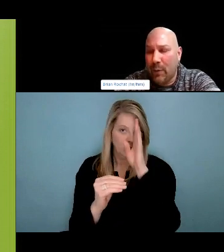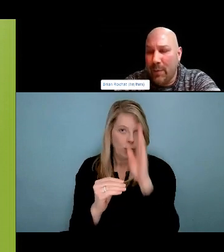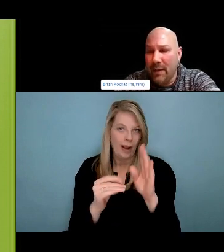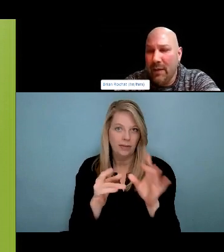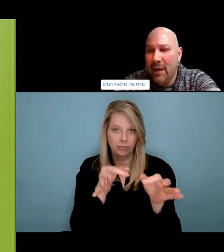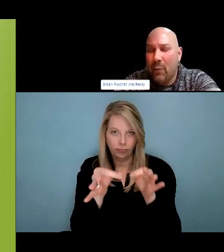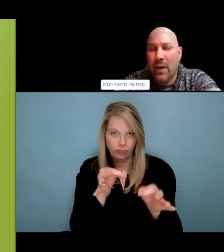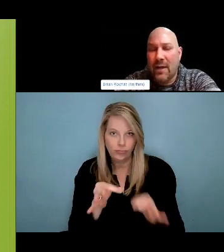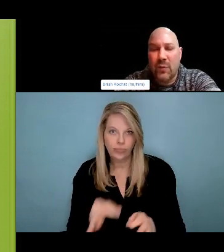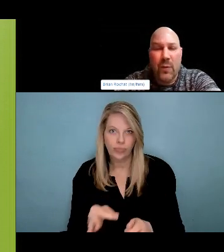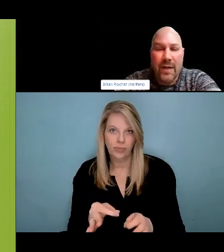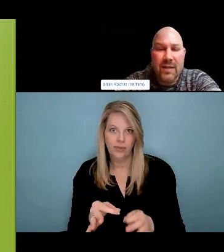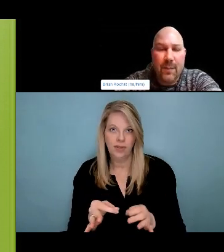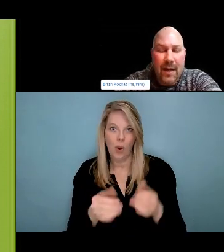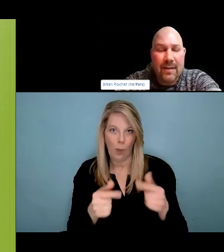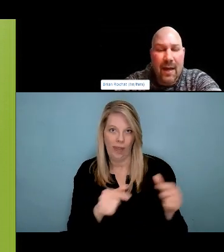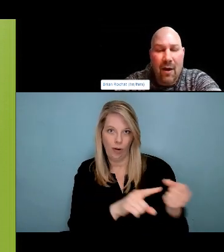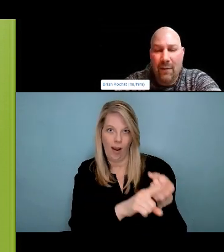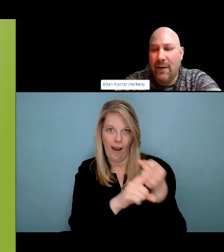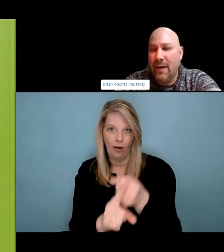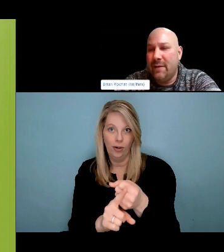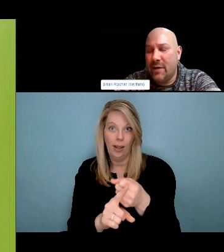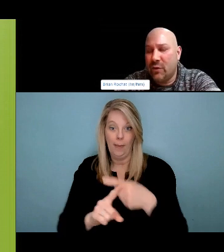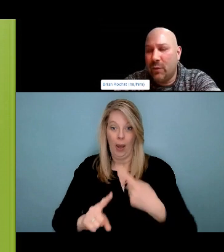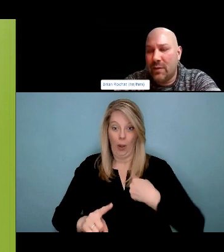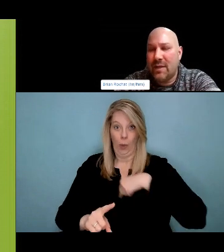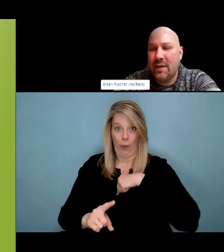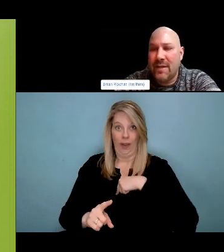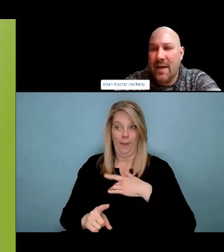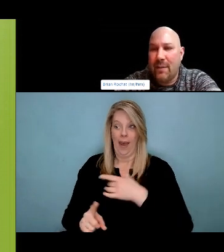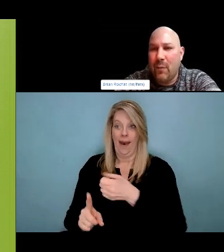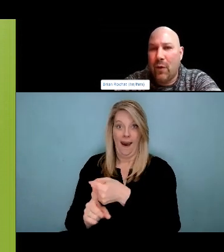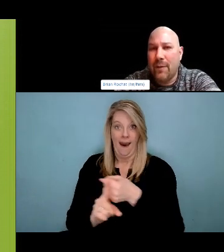in order to make choices around their behaviors that will keep them as safe as